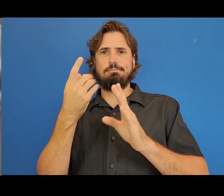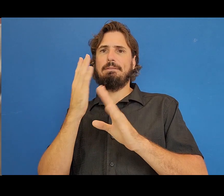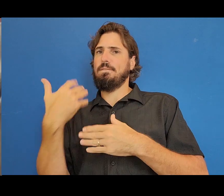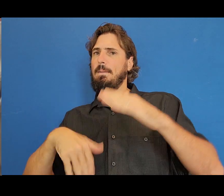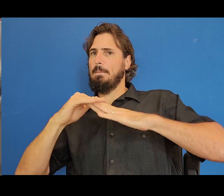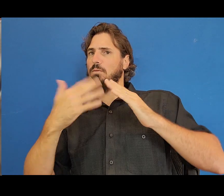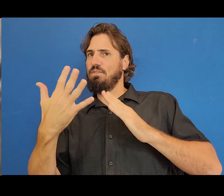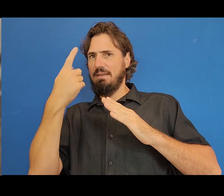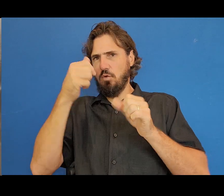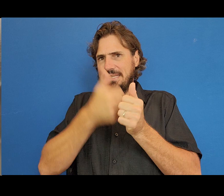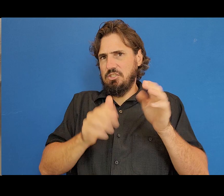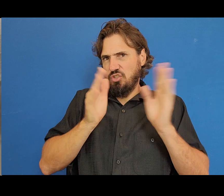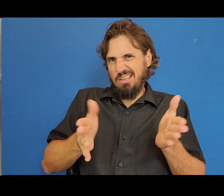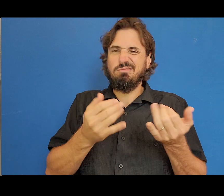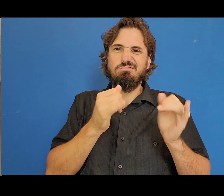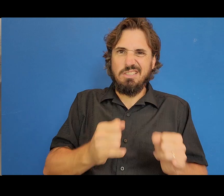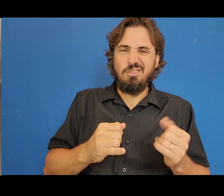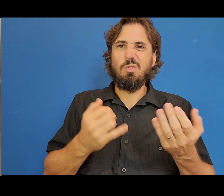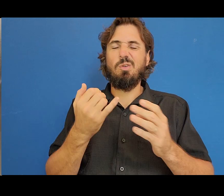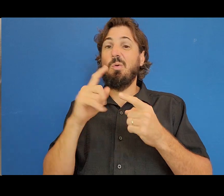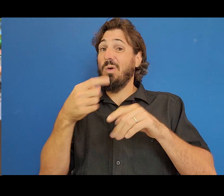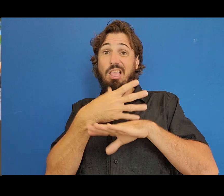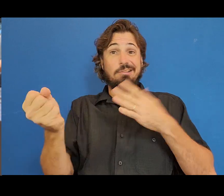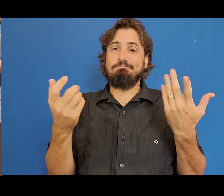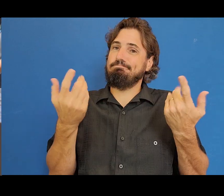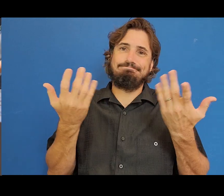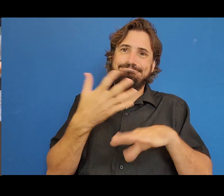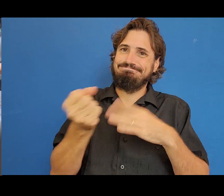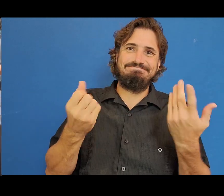Ending times for distribution sites will vary depending on how long supplies last.